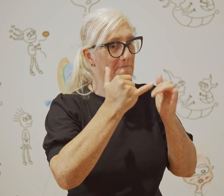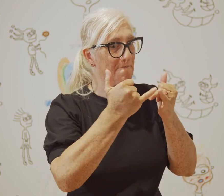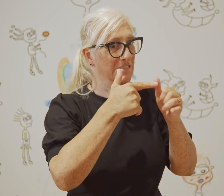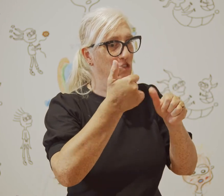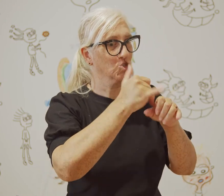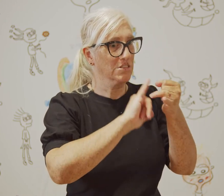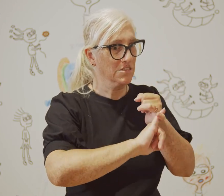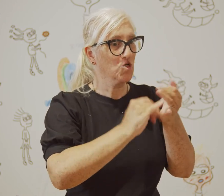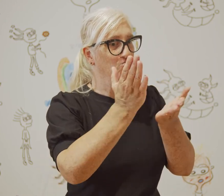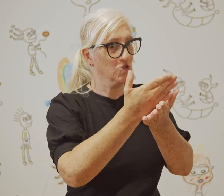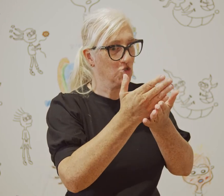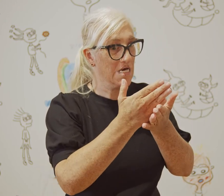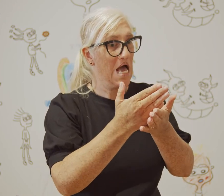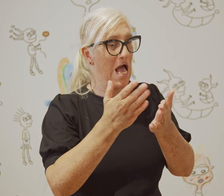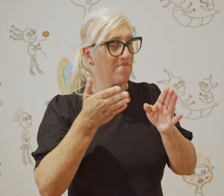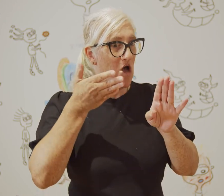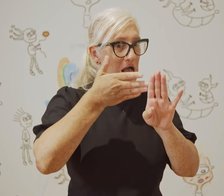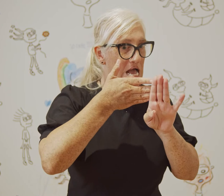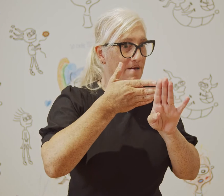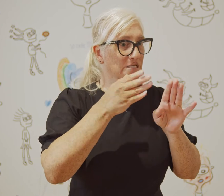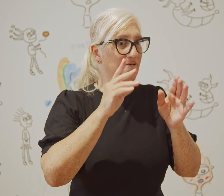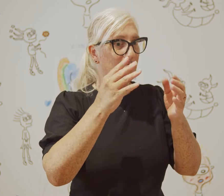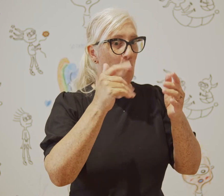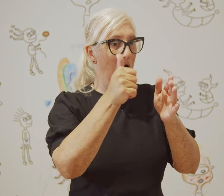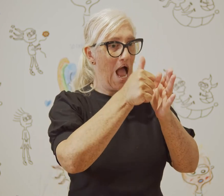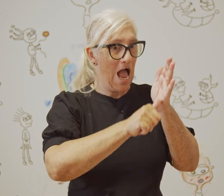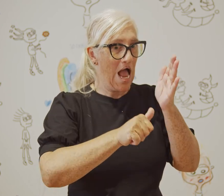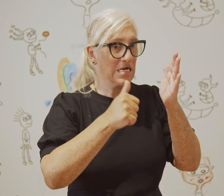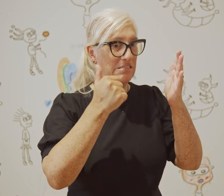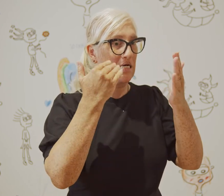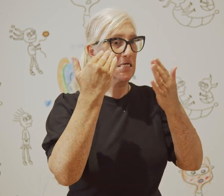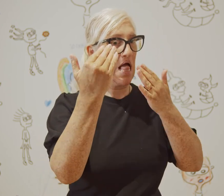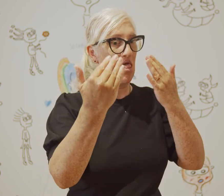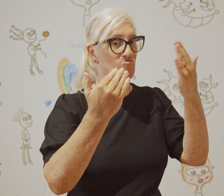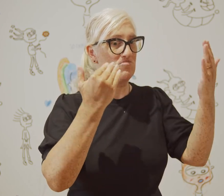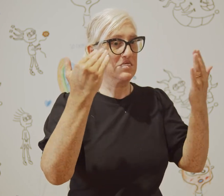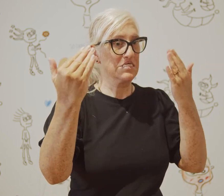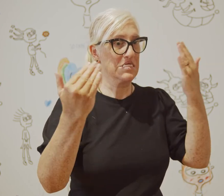to get messages out through my work.